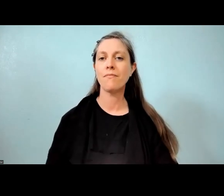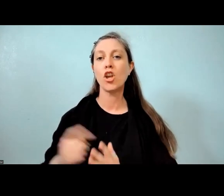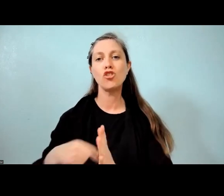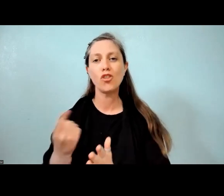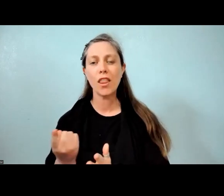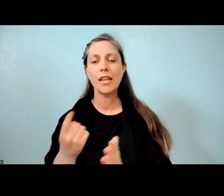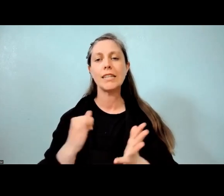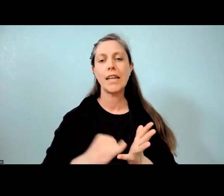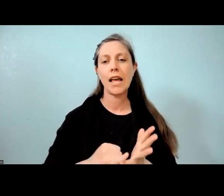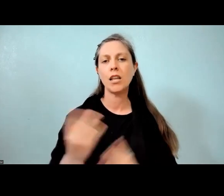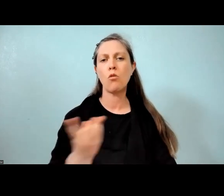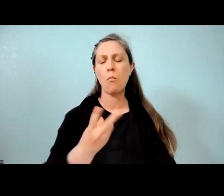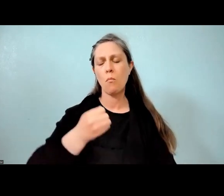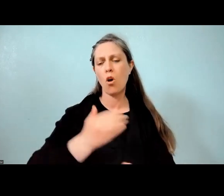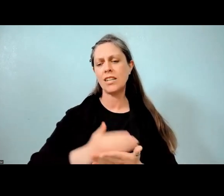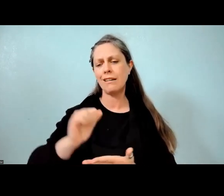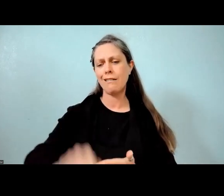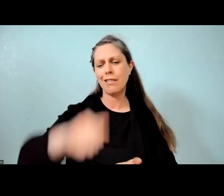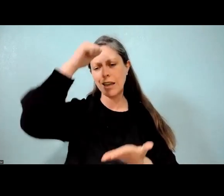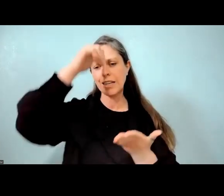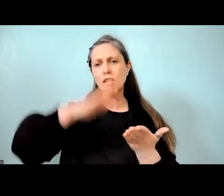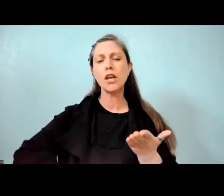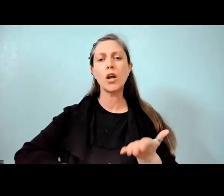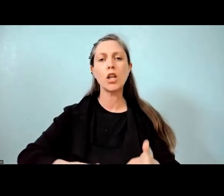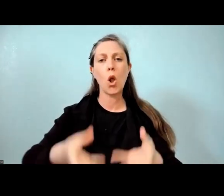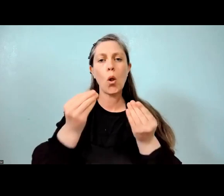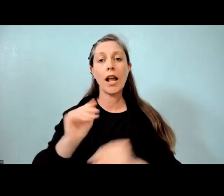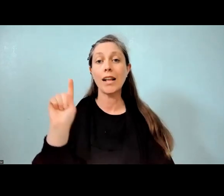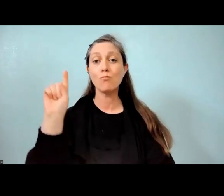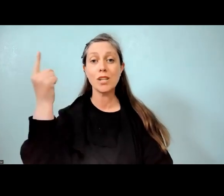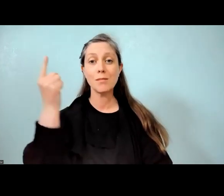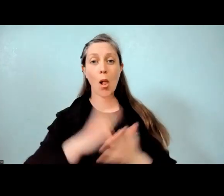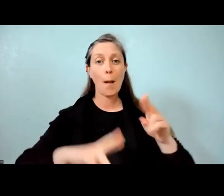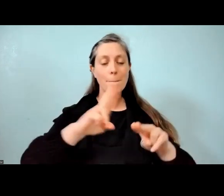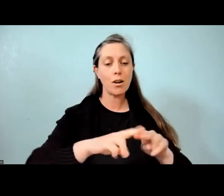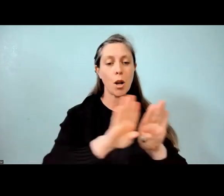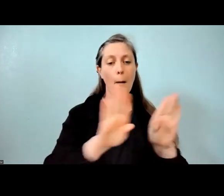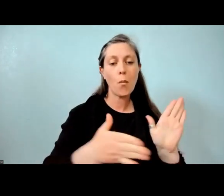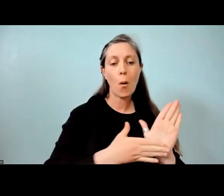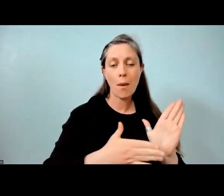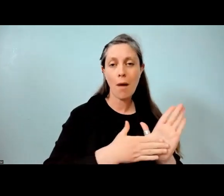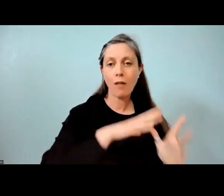and learnings from their experience as principal, parent, board member involved in establishing